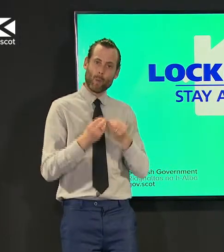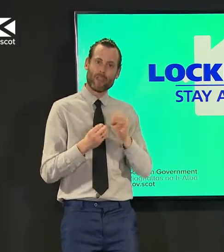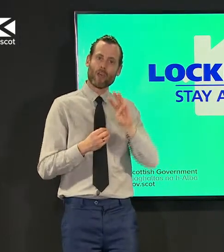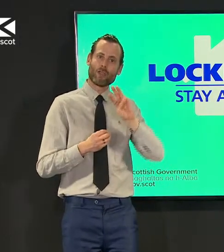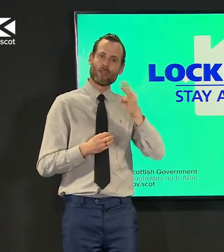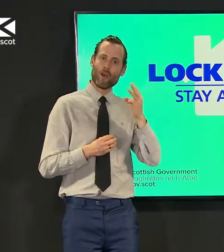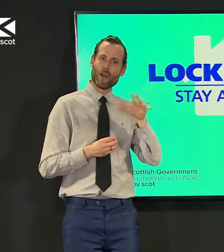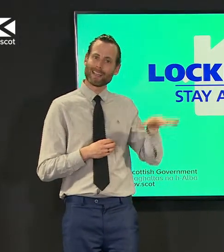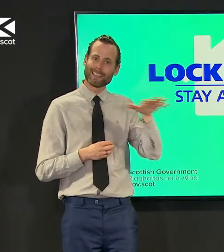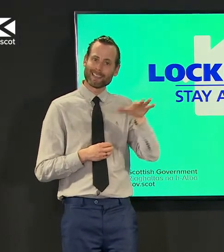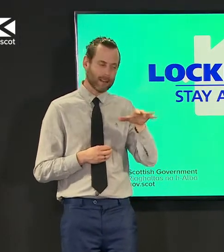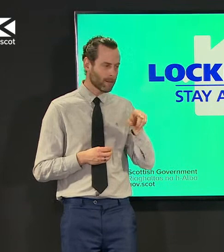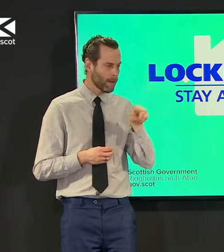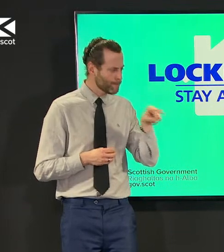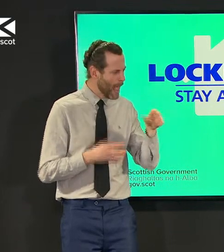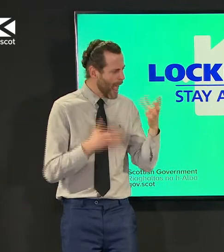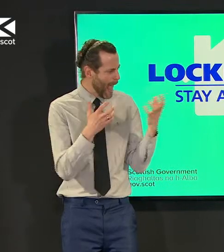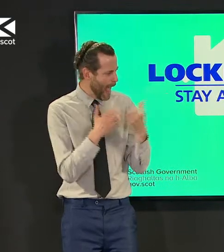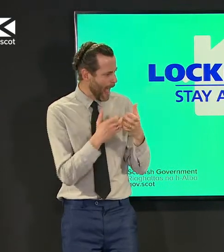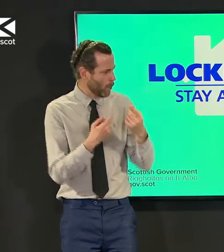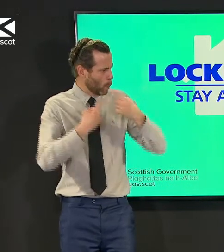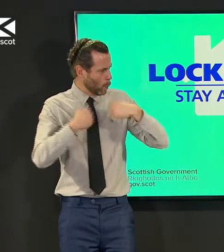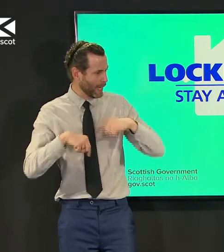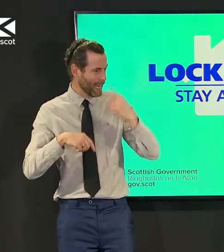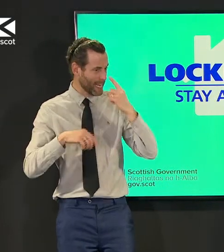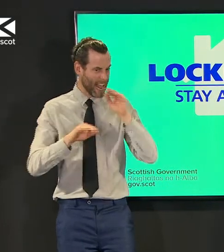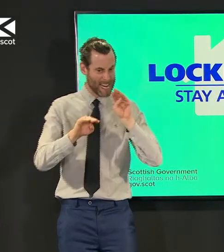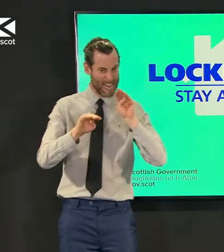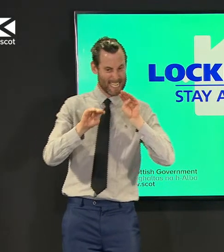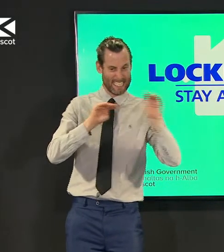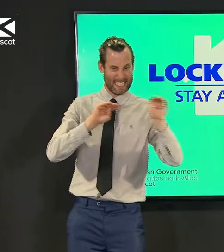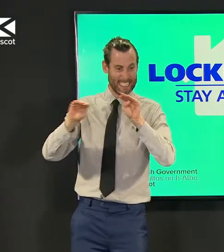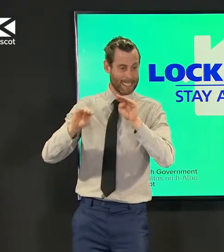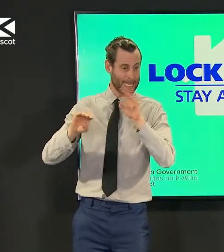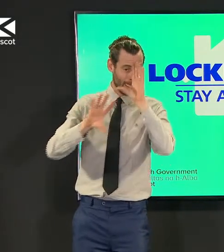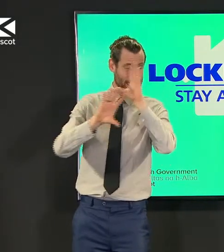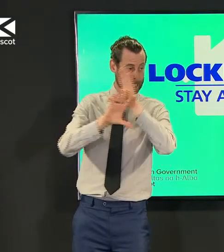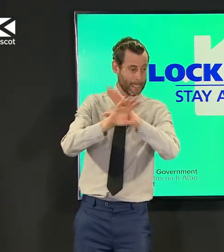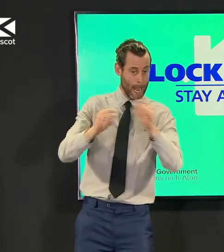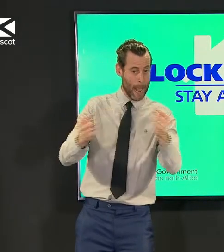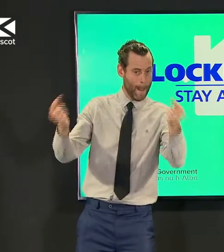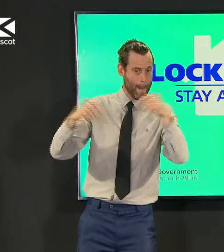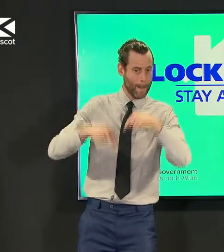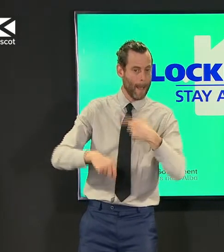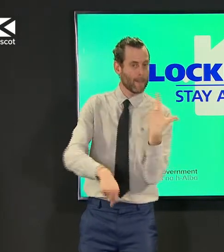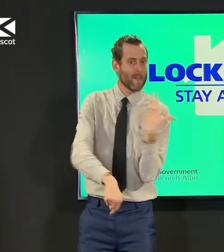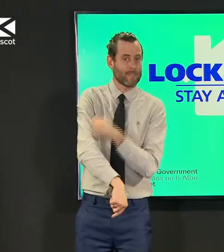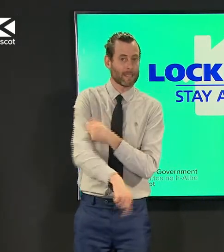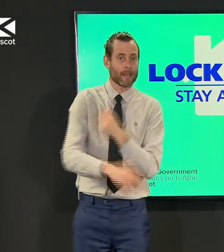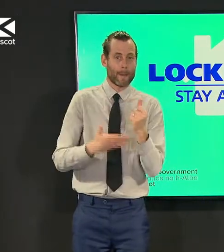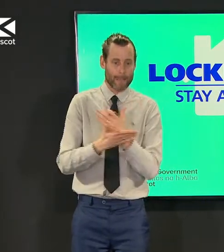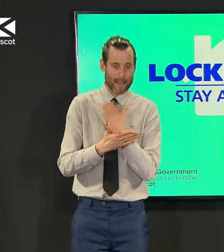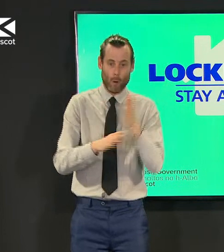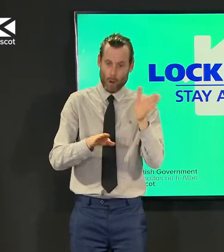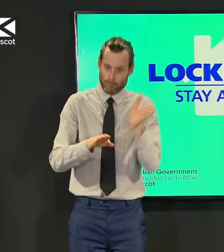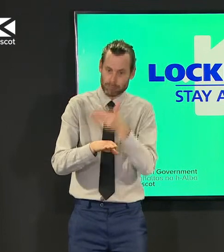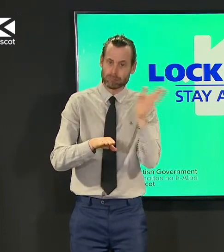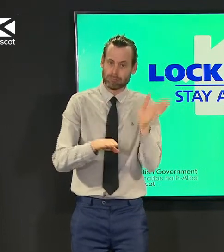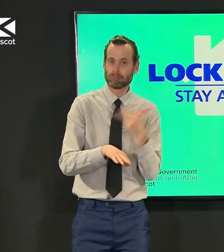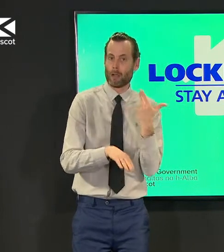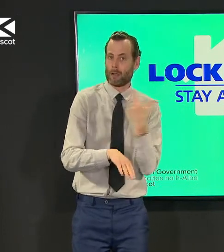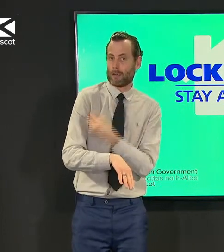sure that we can get we can maximize the reach as we've done so far with those age-based groups